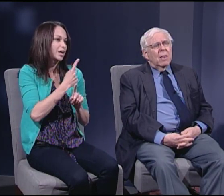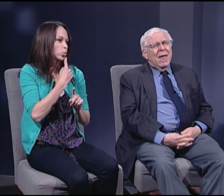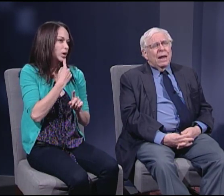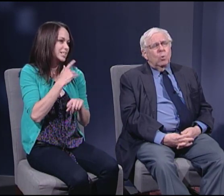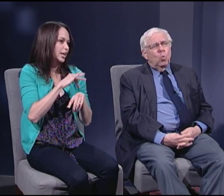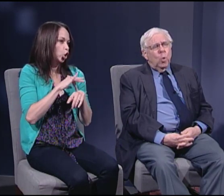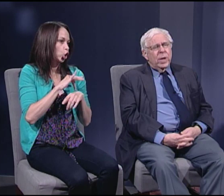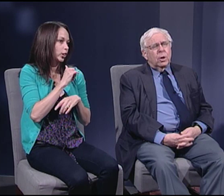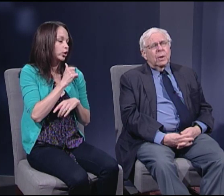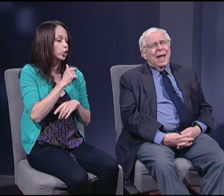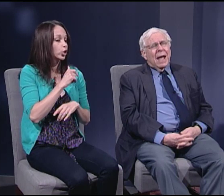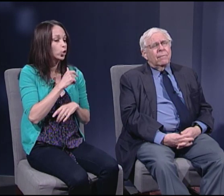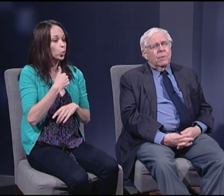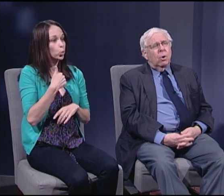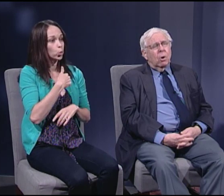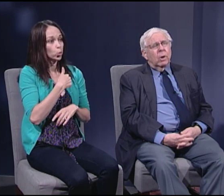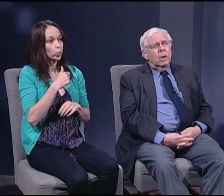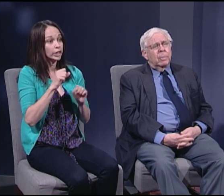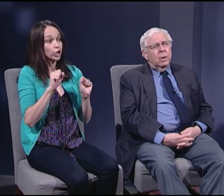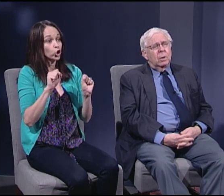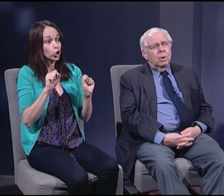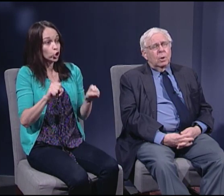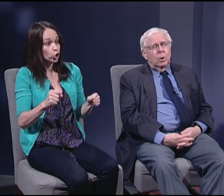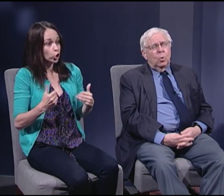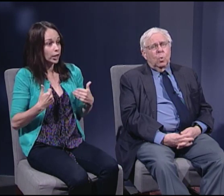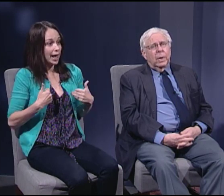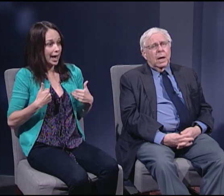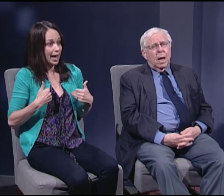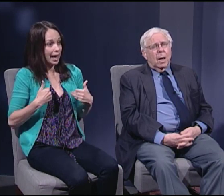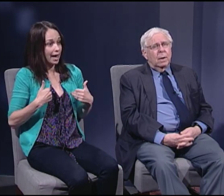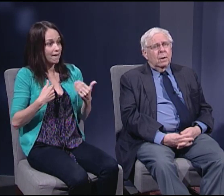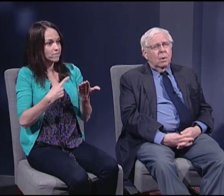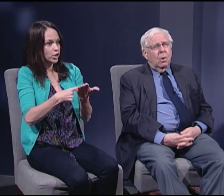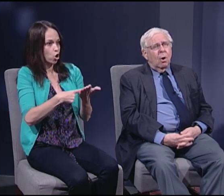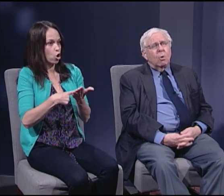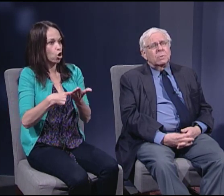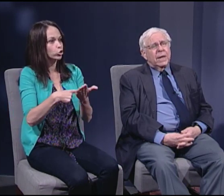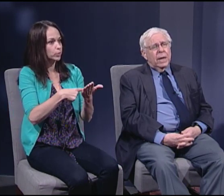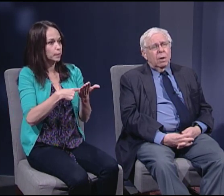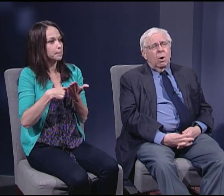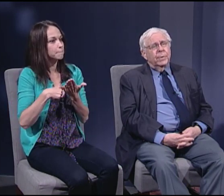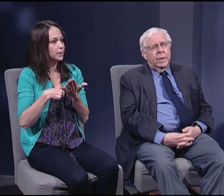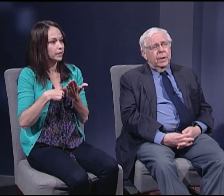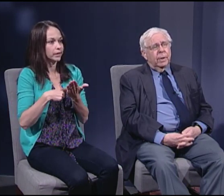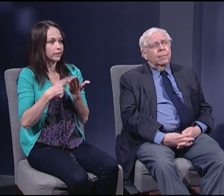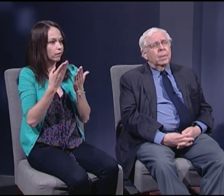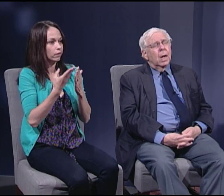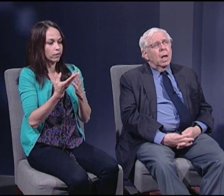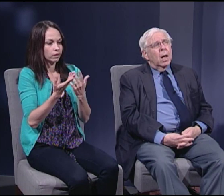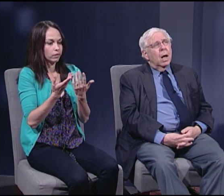that we could have an argument going on all day and all year